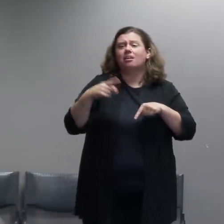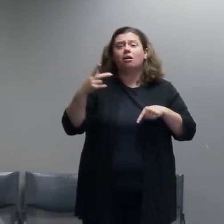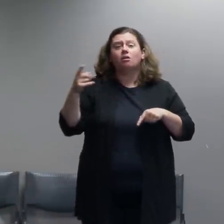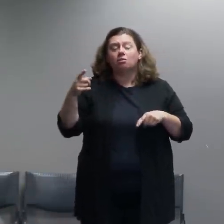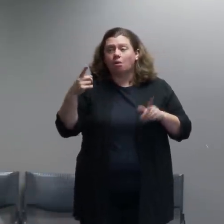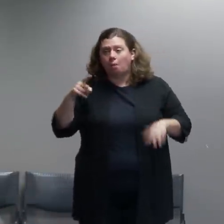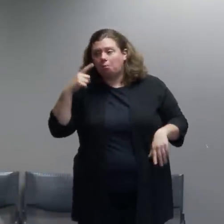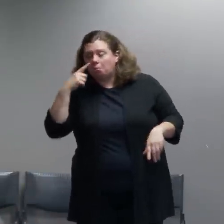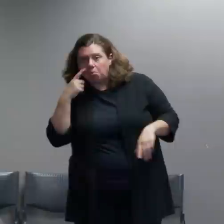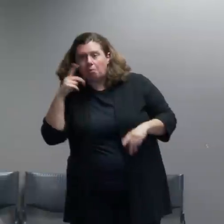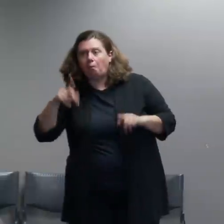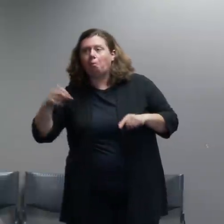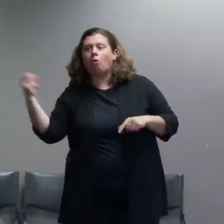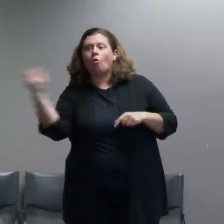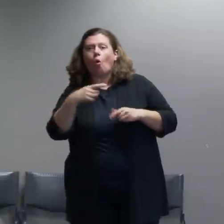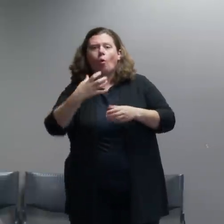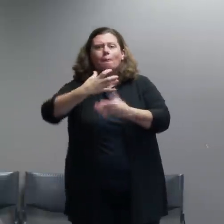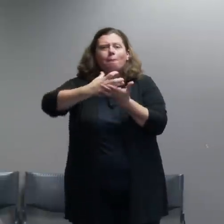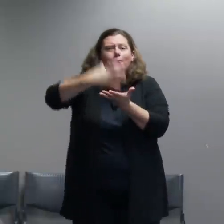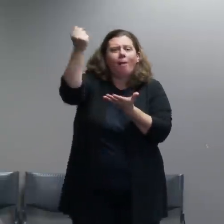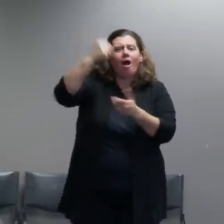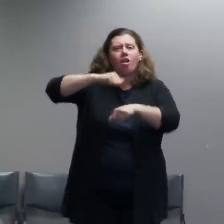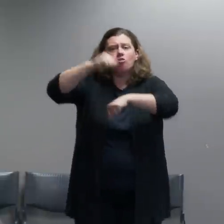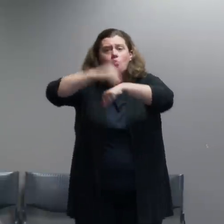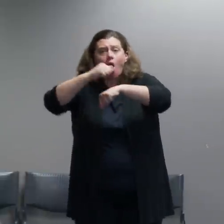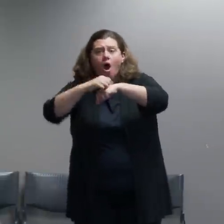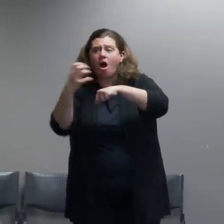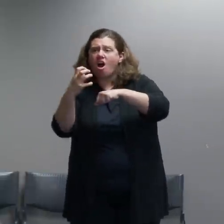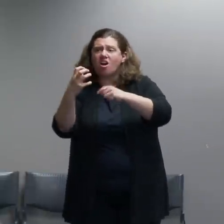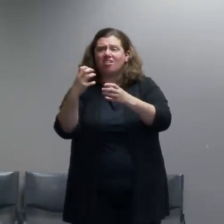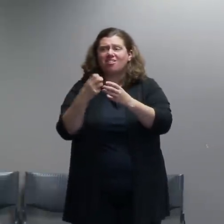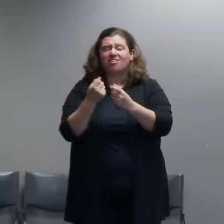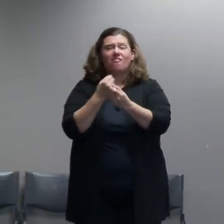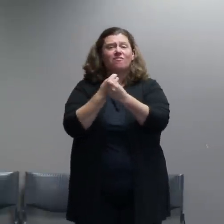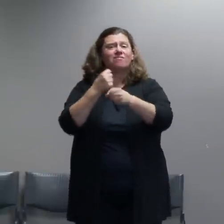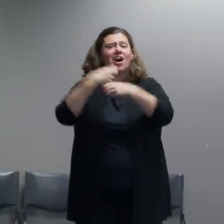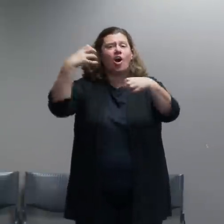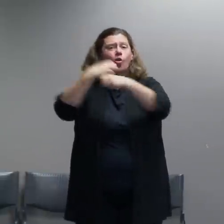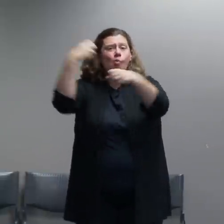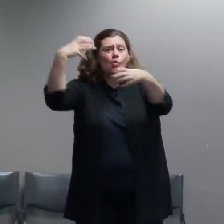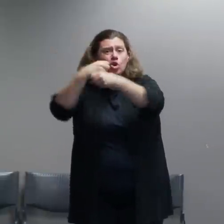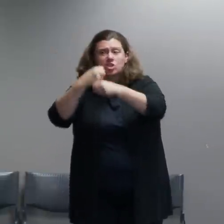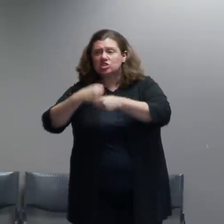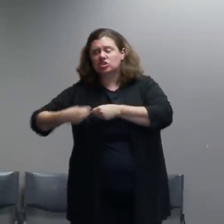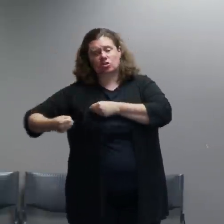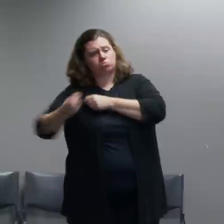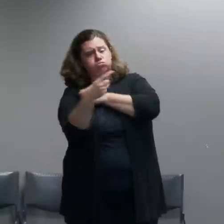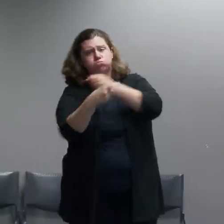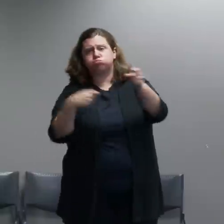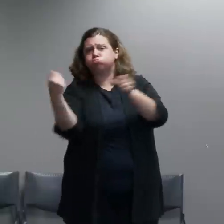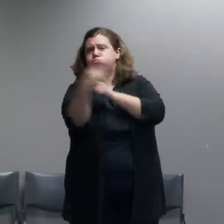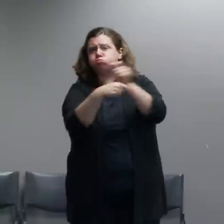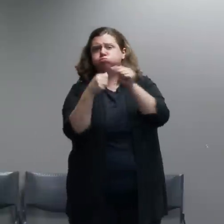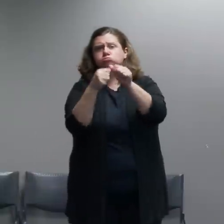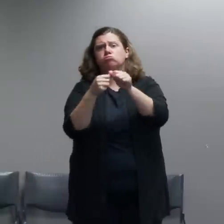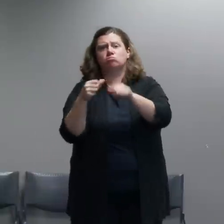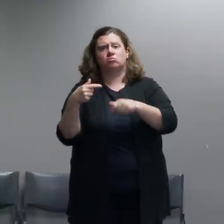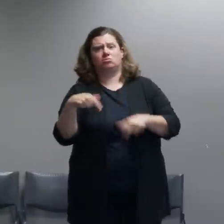like bottles, rocks, and fireworks. And what came into focus for us was a